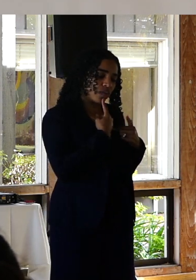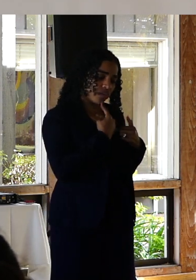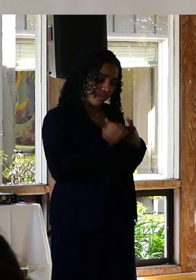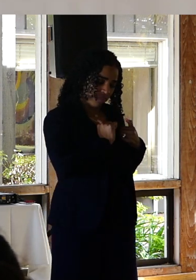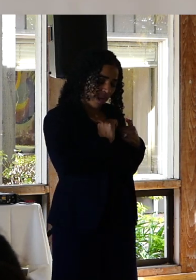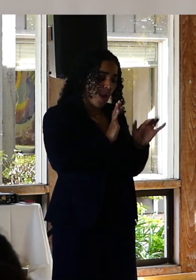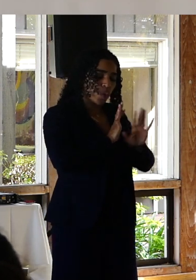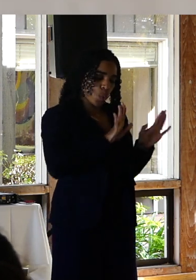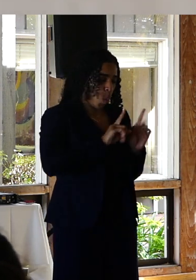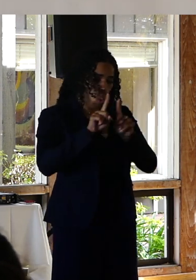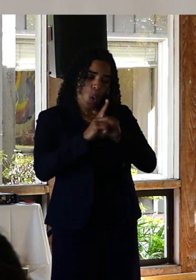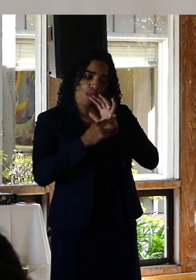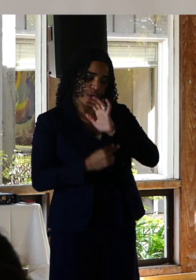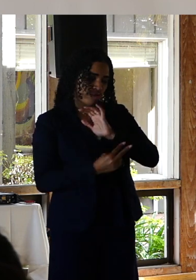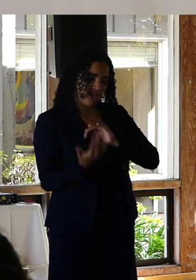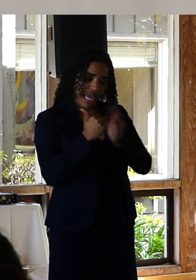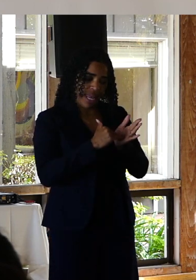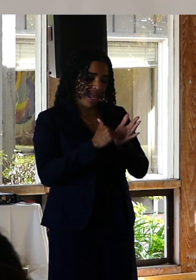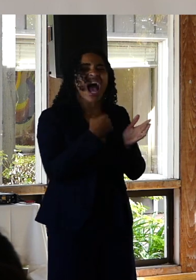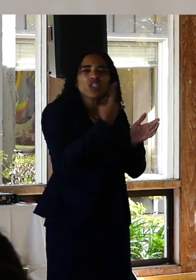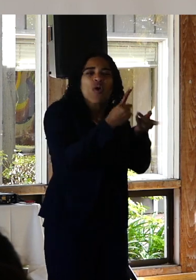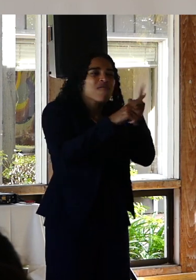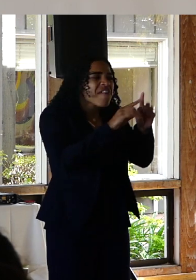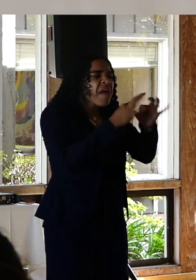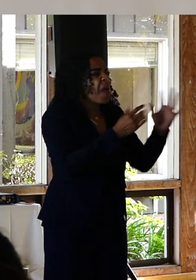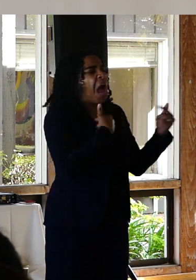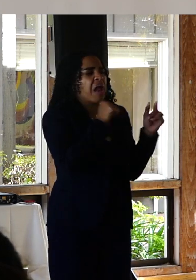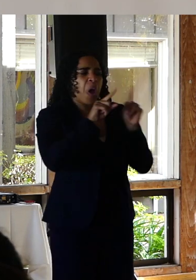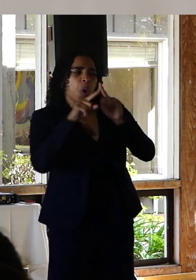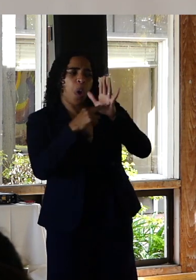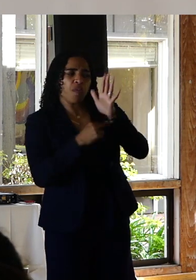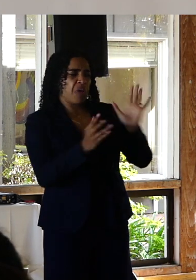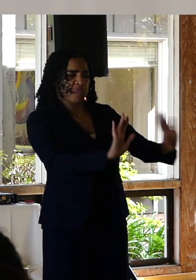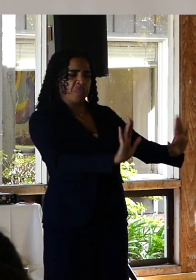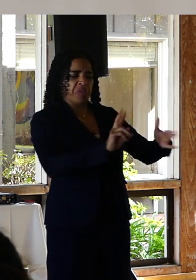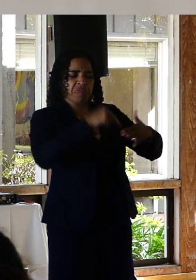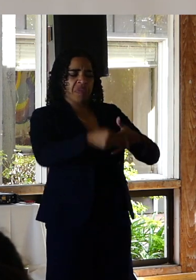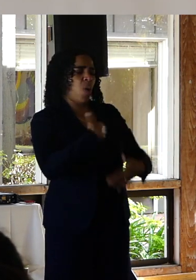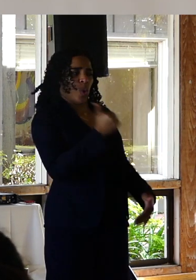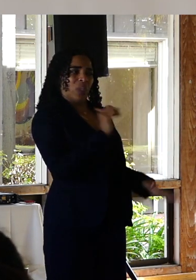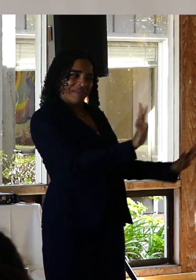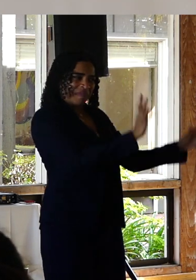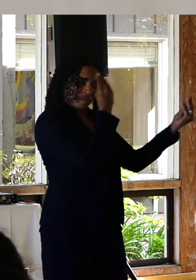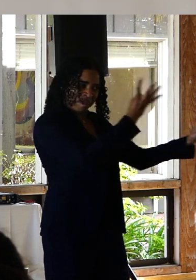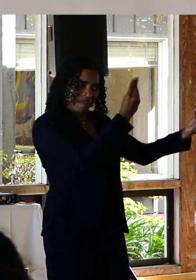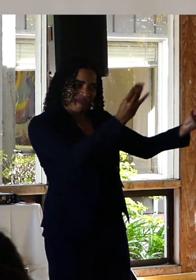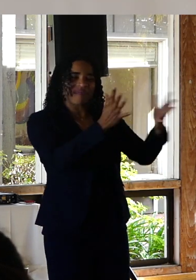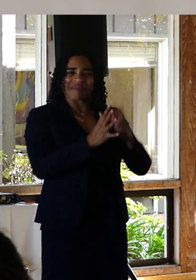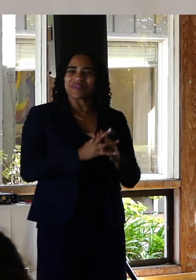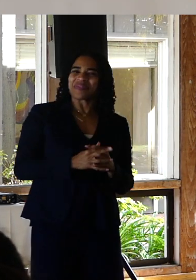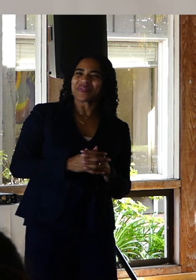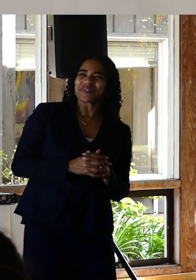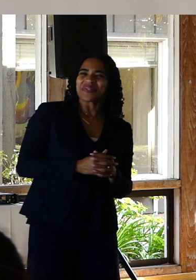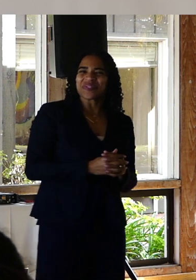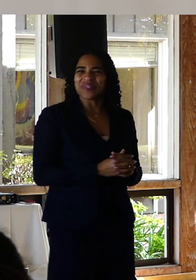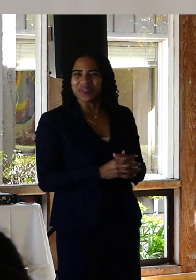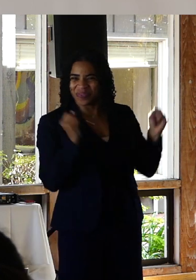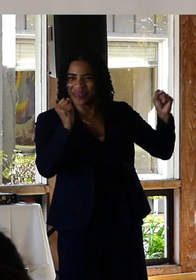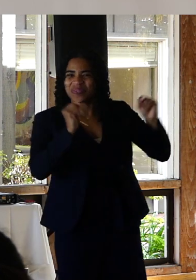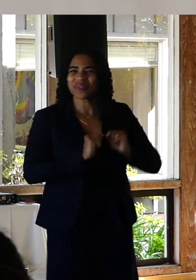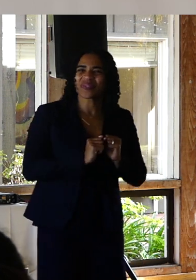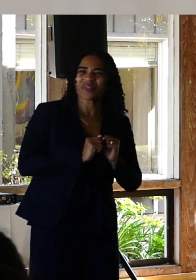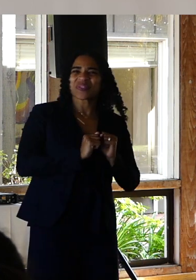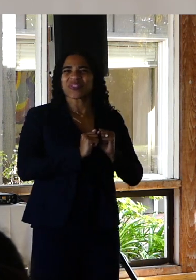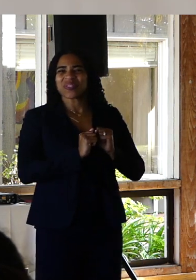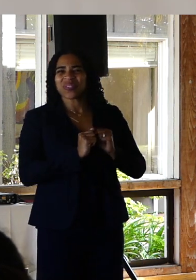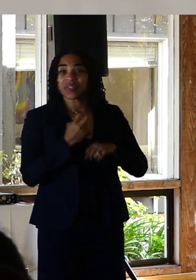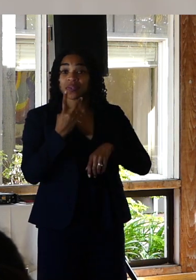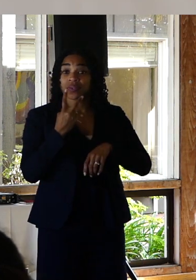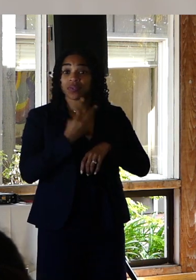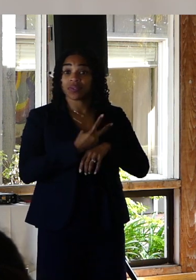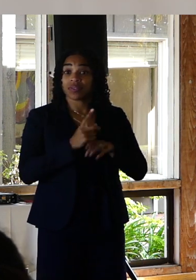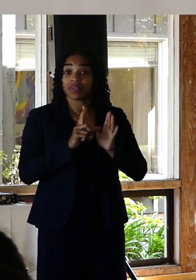I wouldn't go to the bridge and that resolve lasted about two days. Until